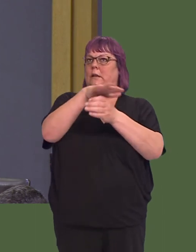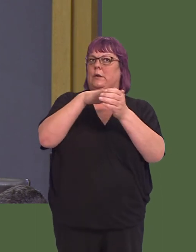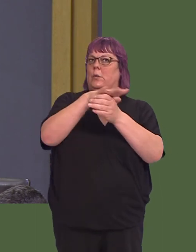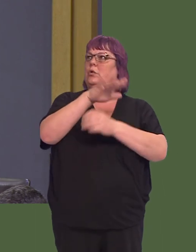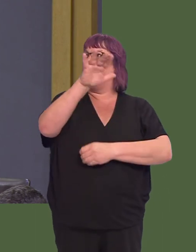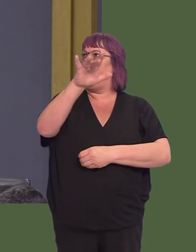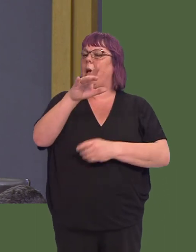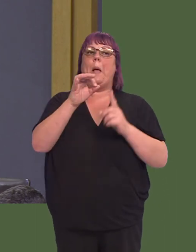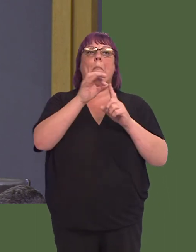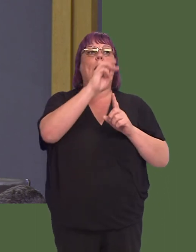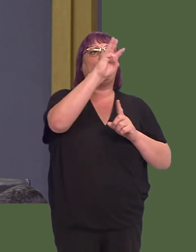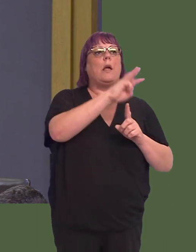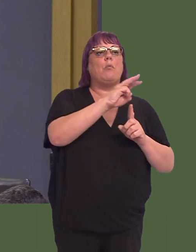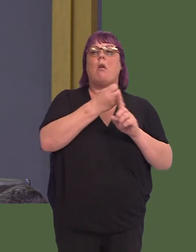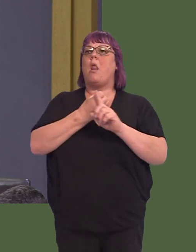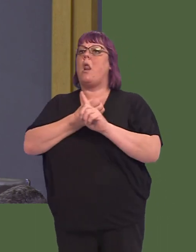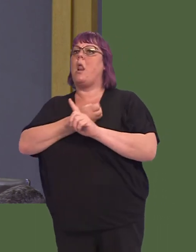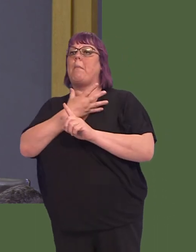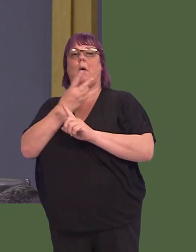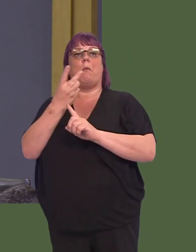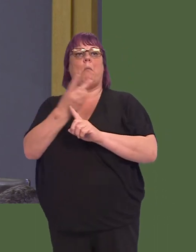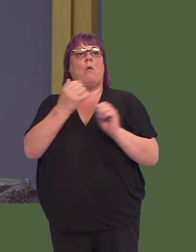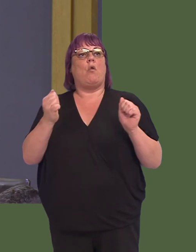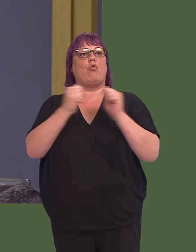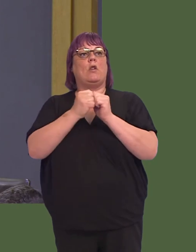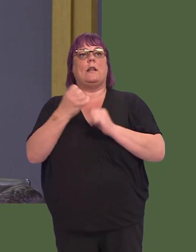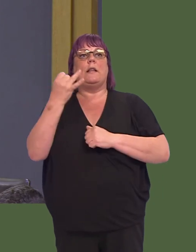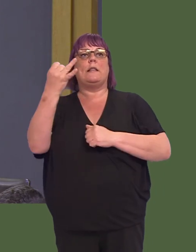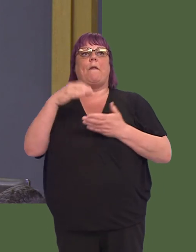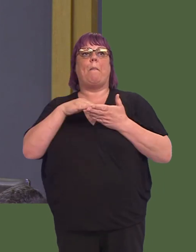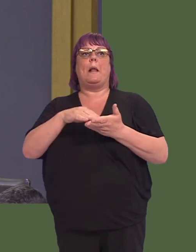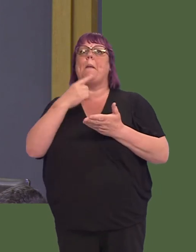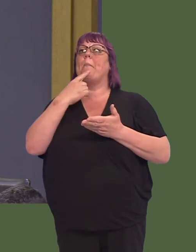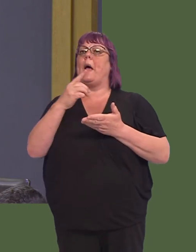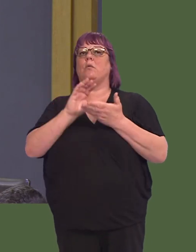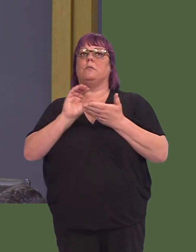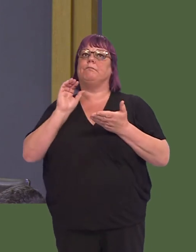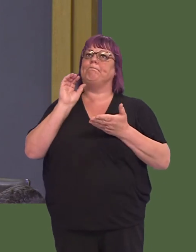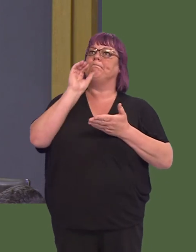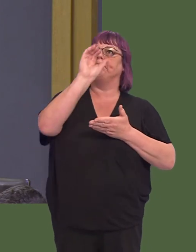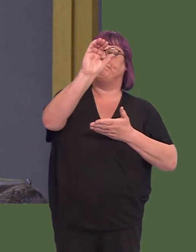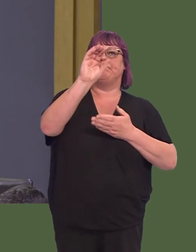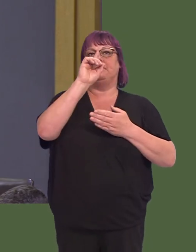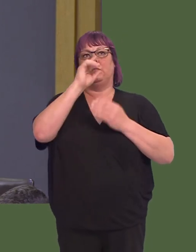and there was an agreement between Plaid Cymru and the Labour Party and £7 million was allocated